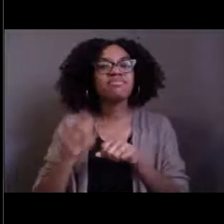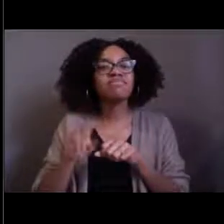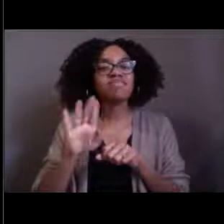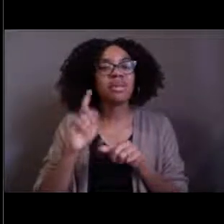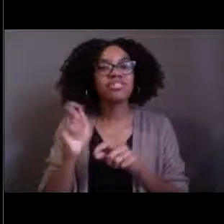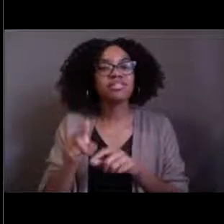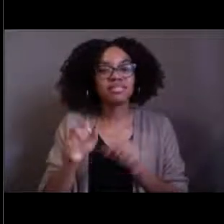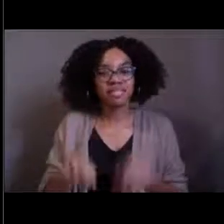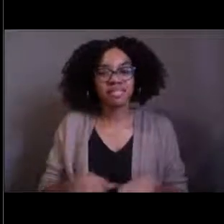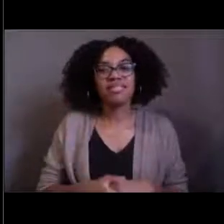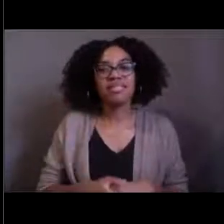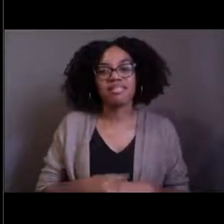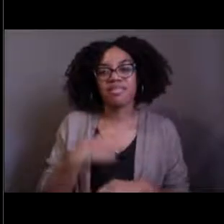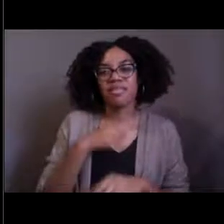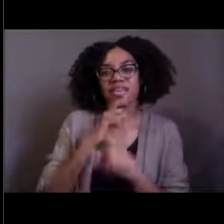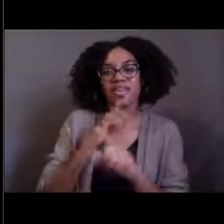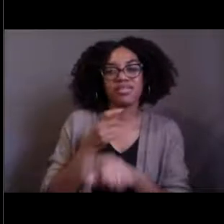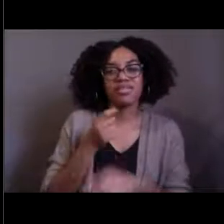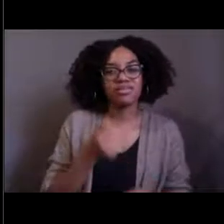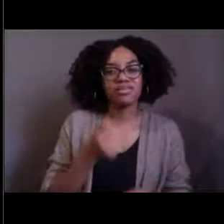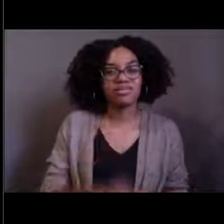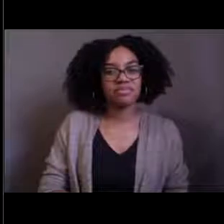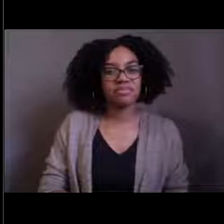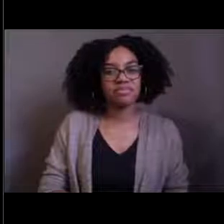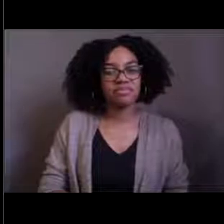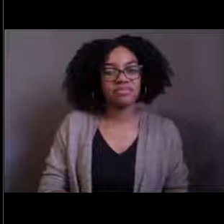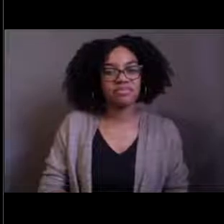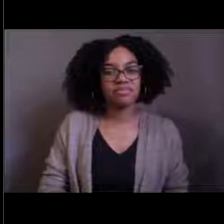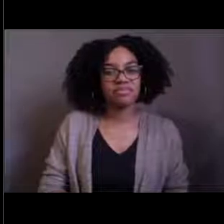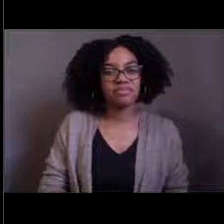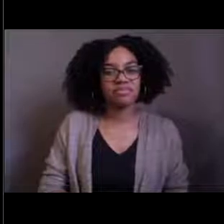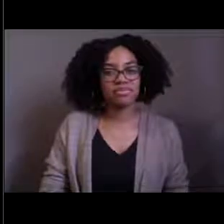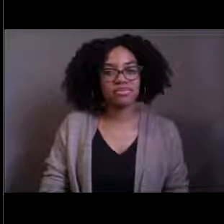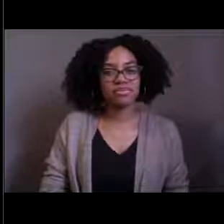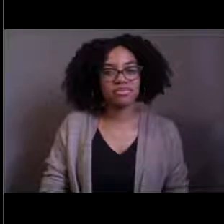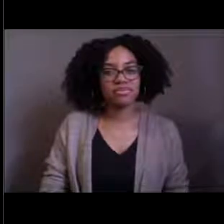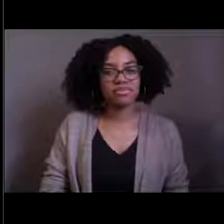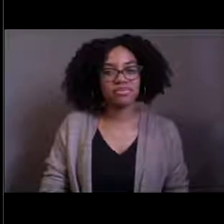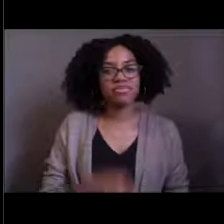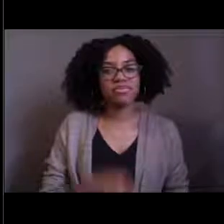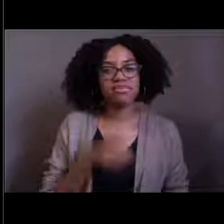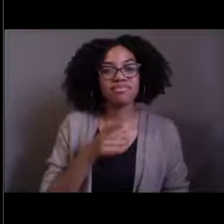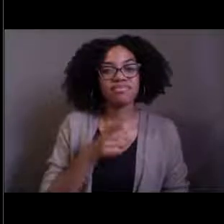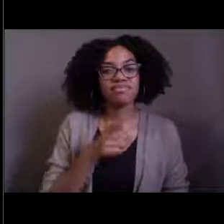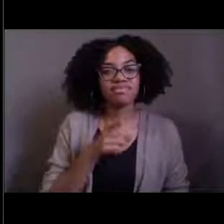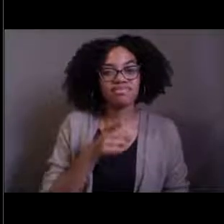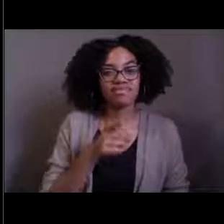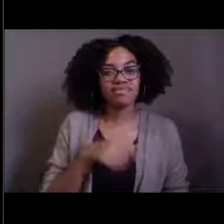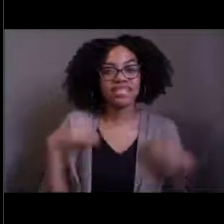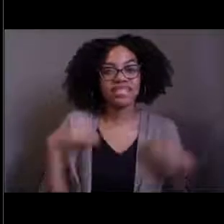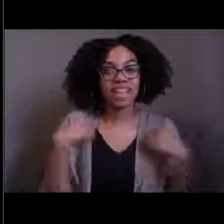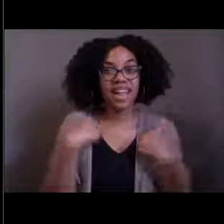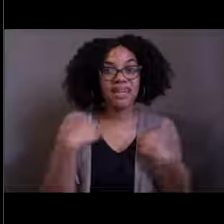I'll get to them in just a second. So the next animal I have for you guys is Casper.